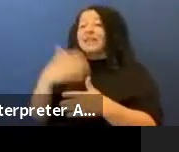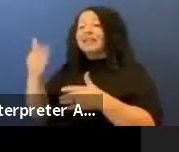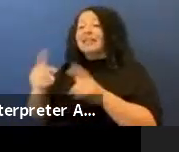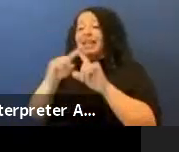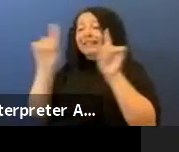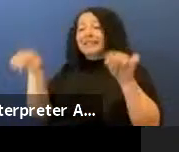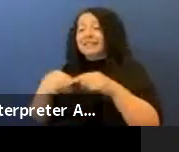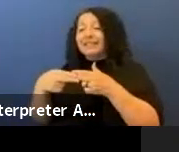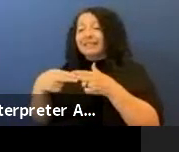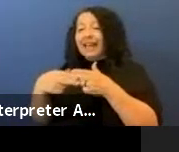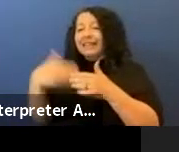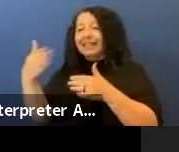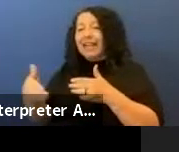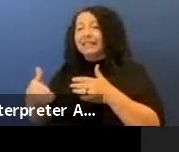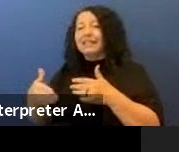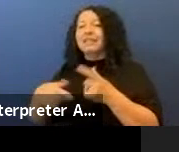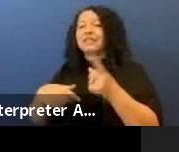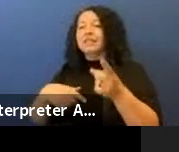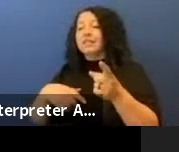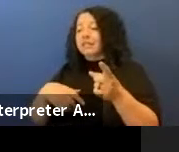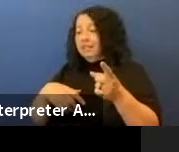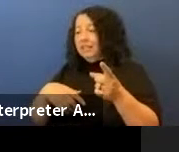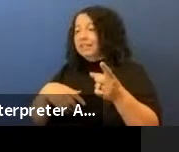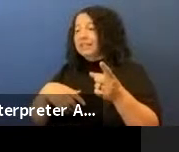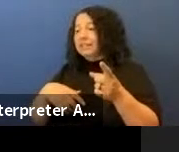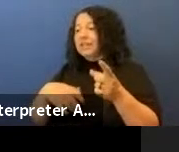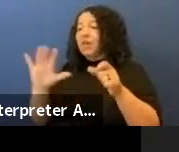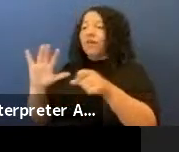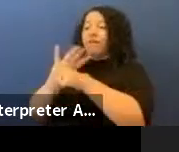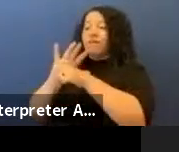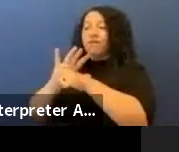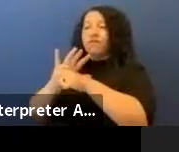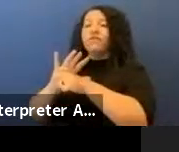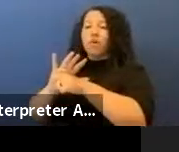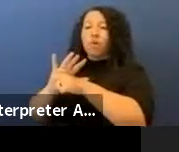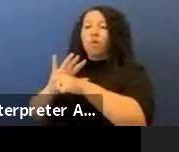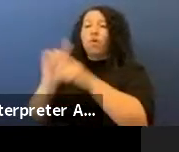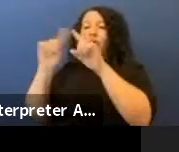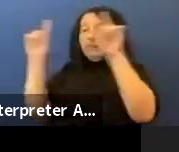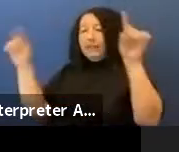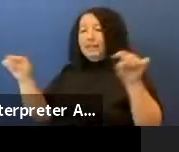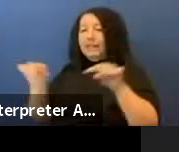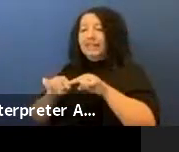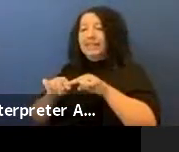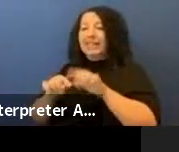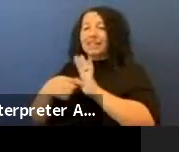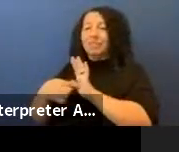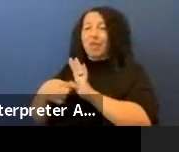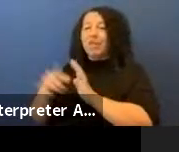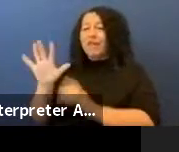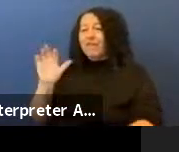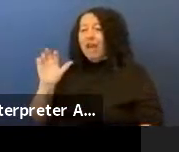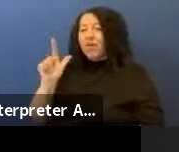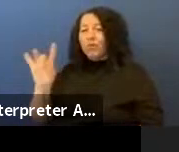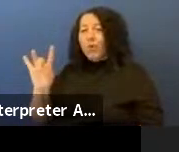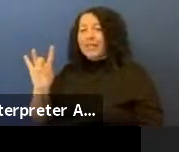The next image is going to be the full installation that's 528 inches by 90 inches